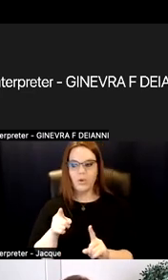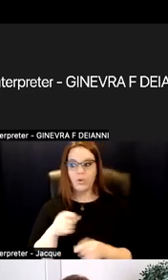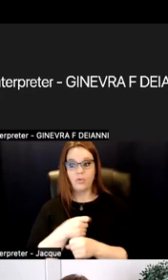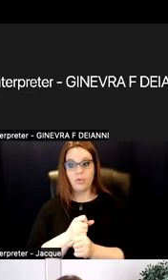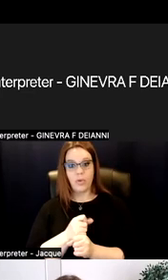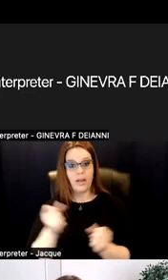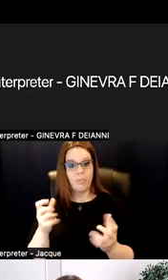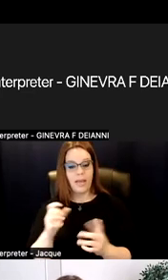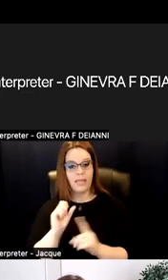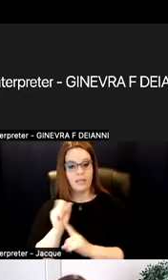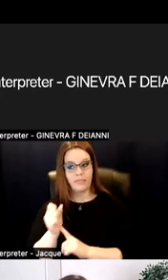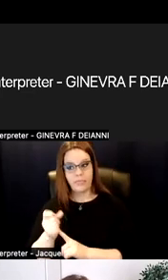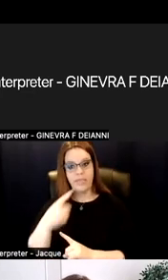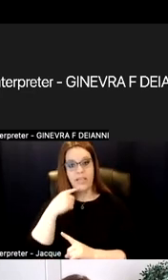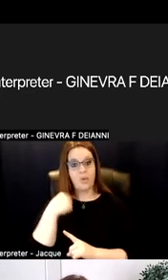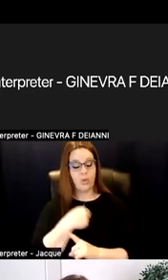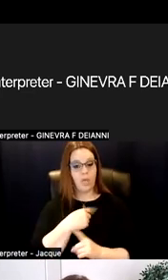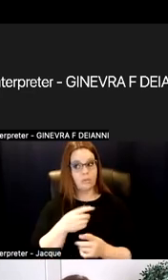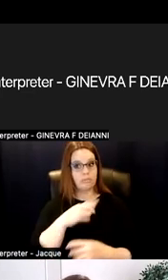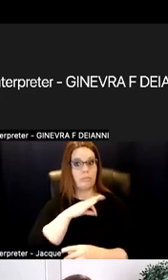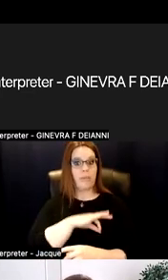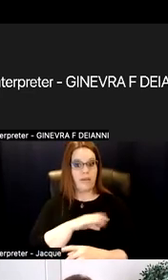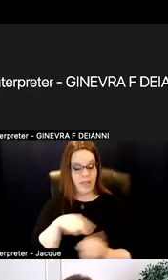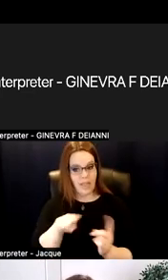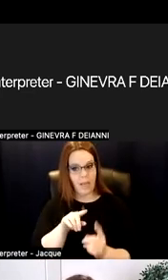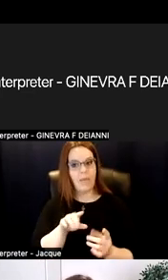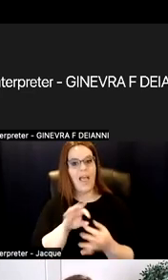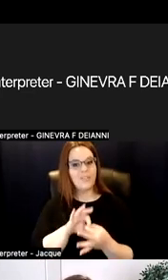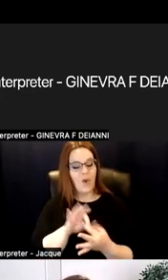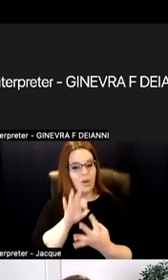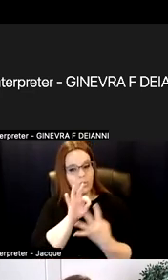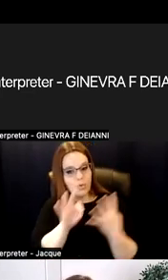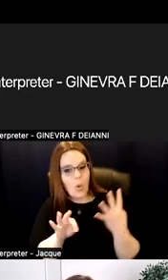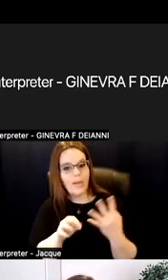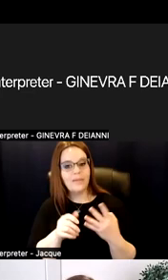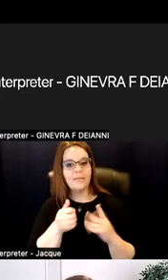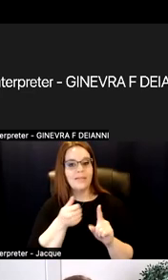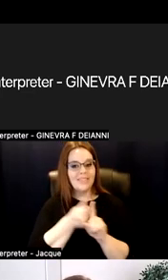that they told us were beneficial as far as choice, and self-guided, and multiple ways of telling you what